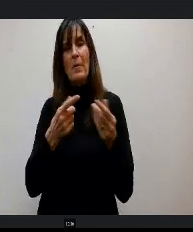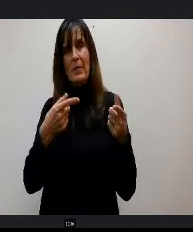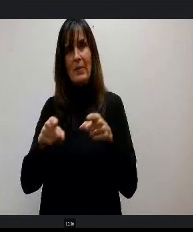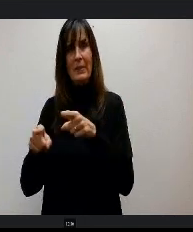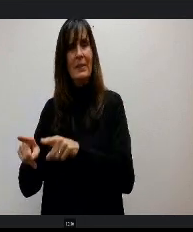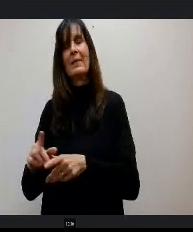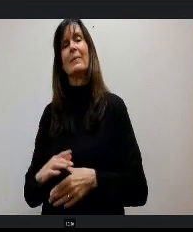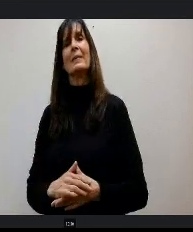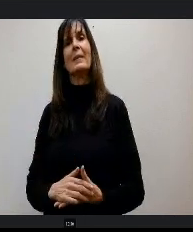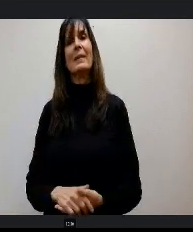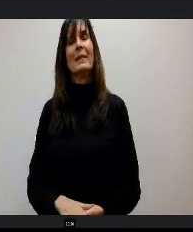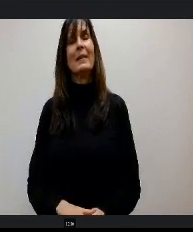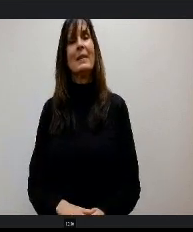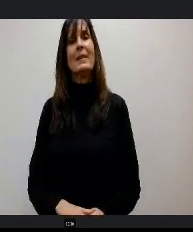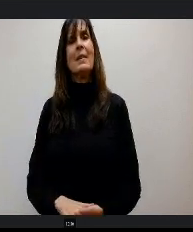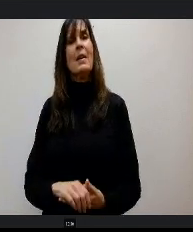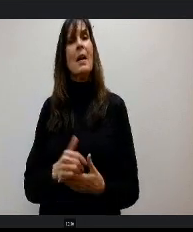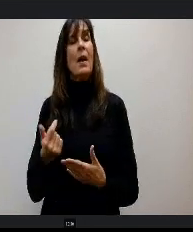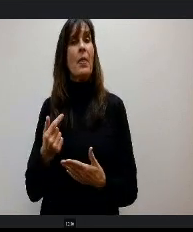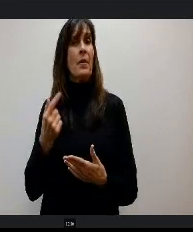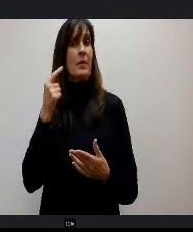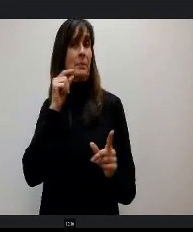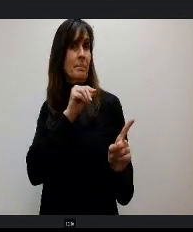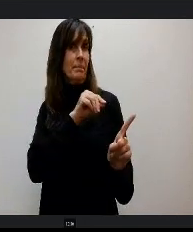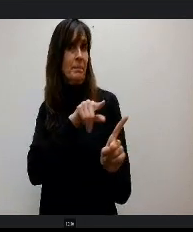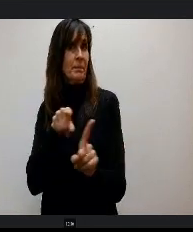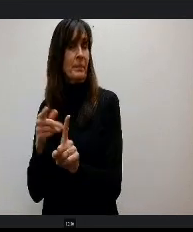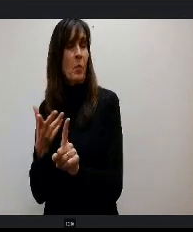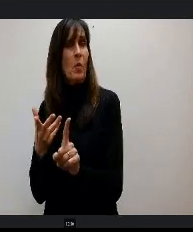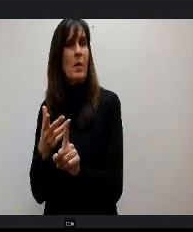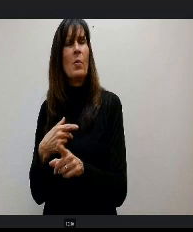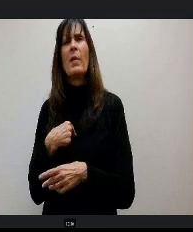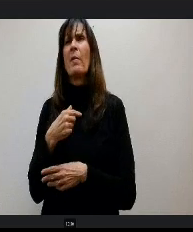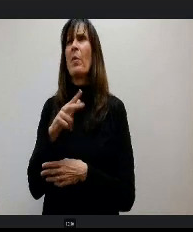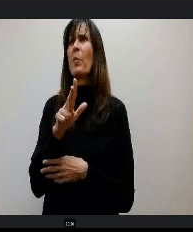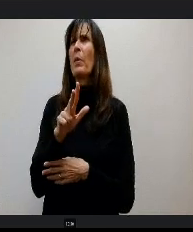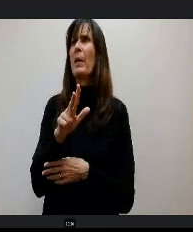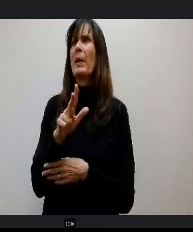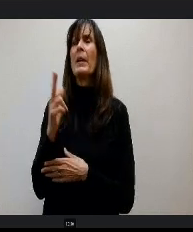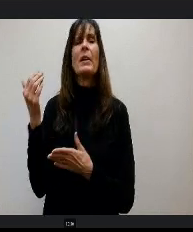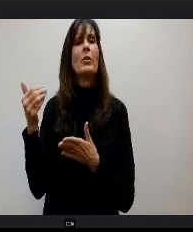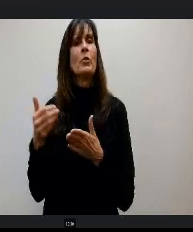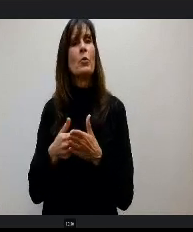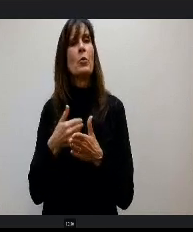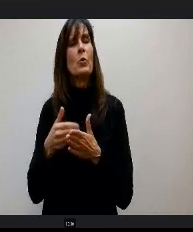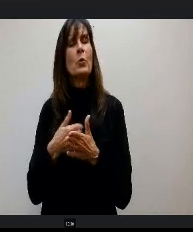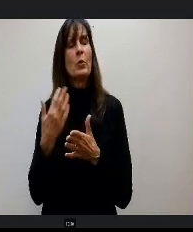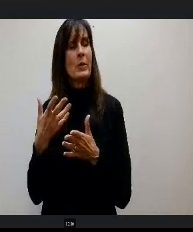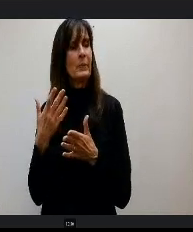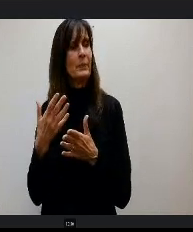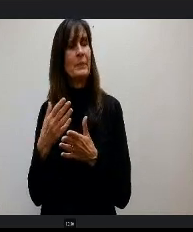Other highlights from this year, we did roll out four or three brand new